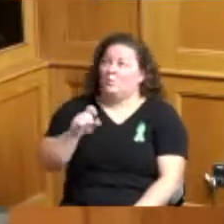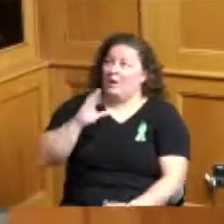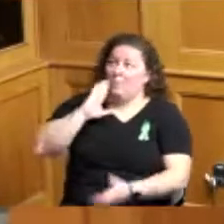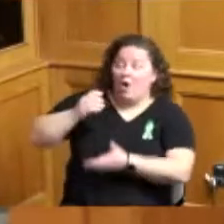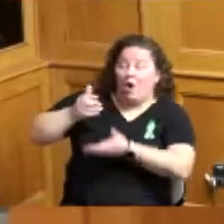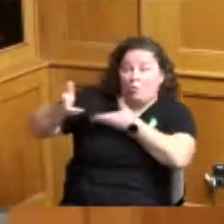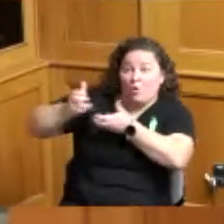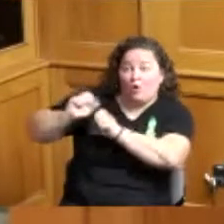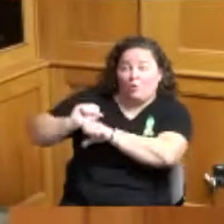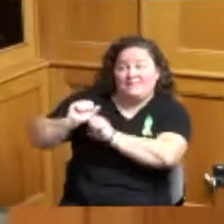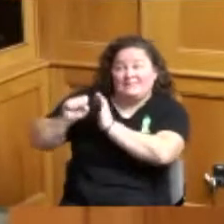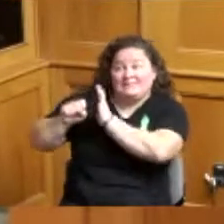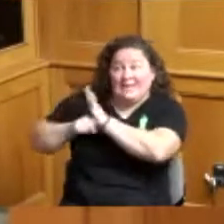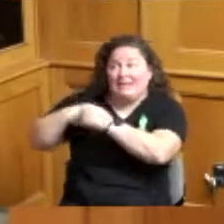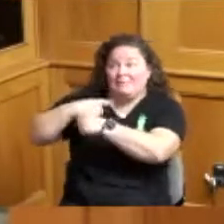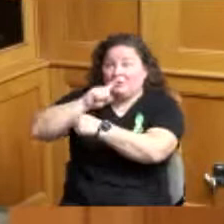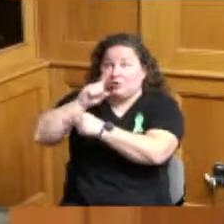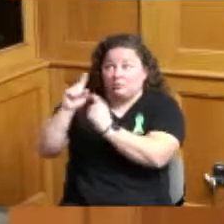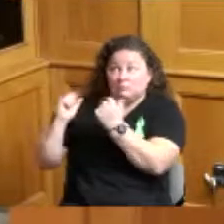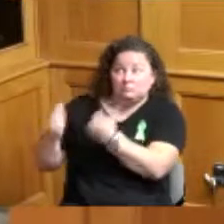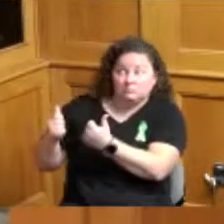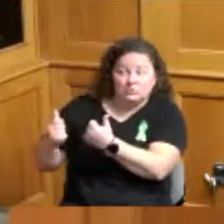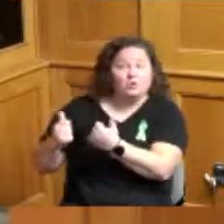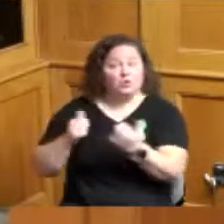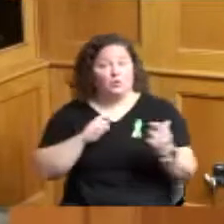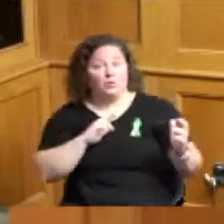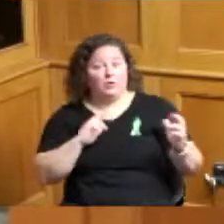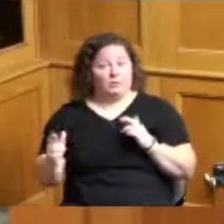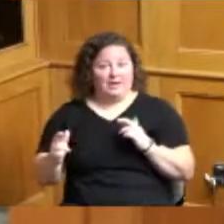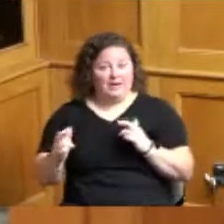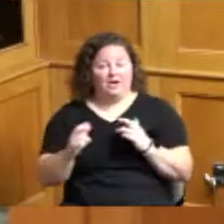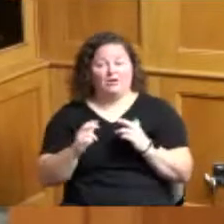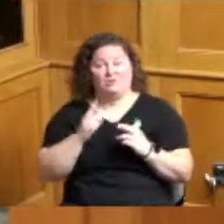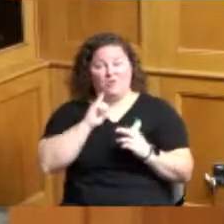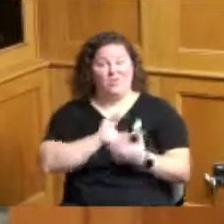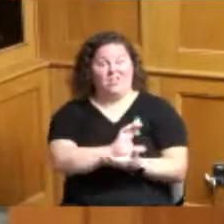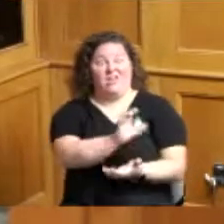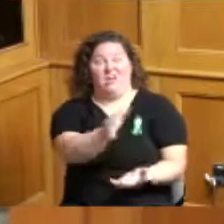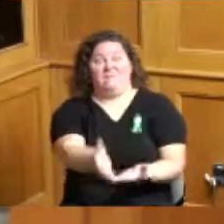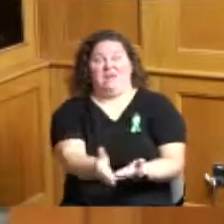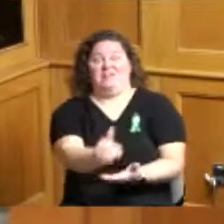and can handle the volume of the cases that we will need to determine redetermine eligibility on